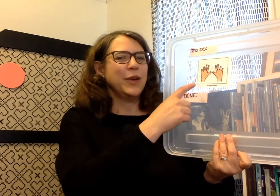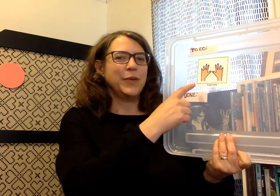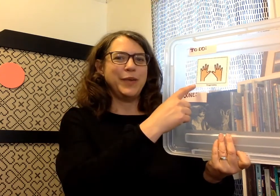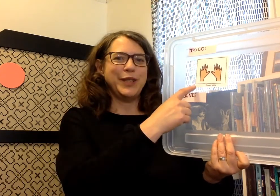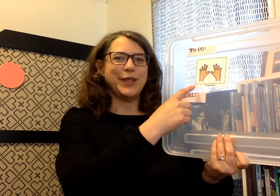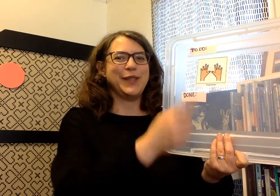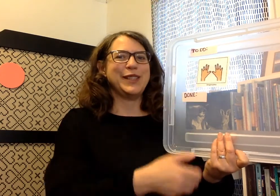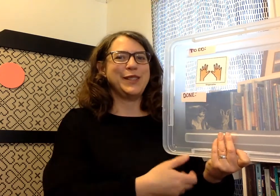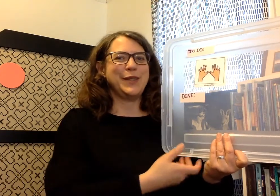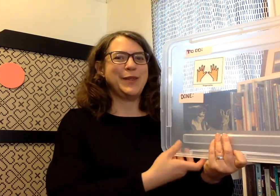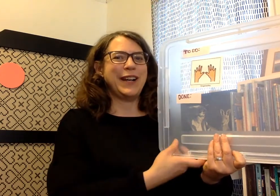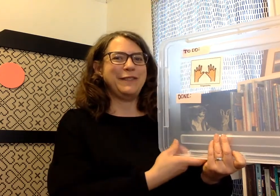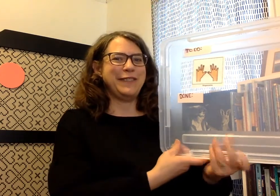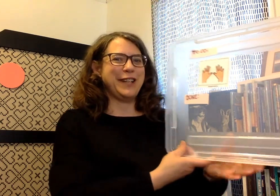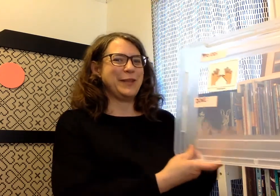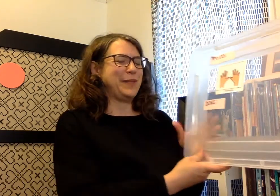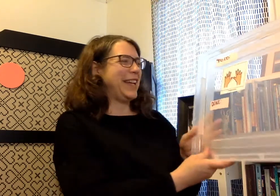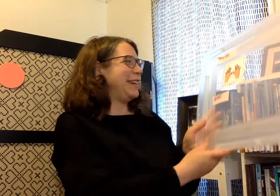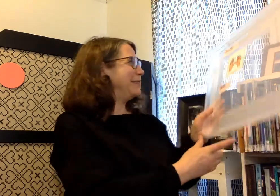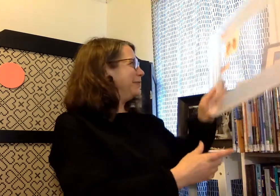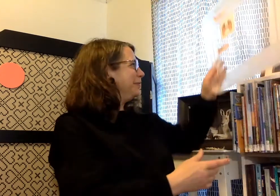we are going to do a finger play.